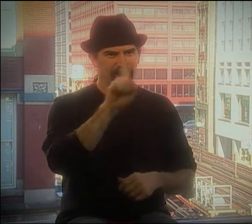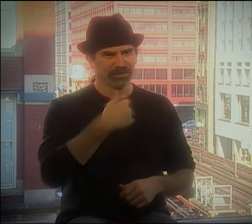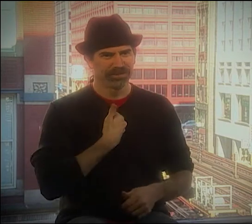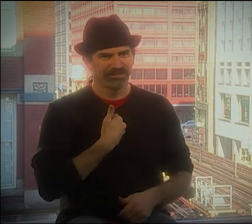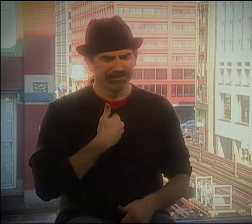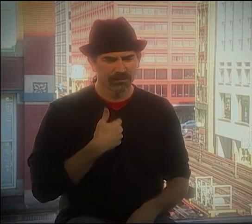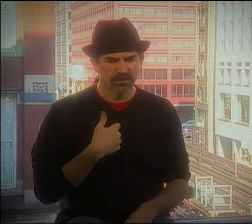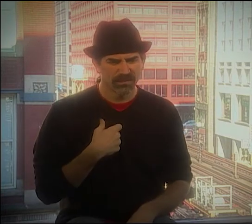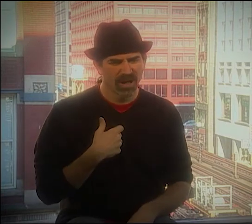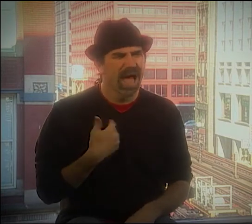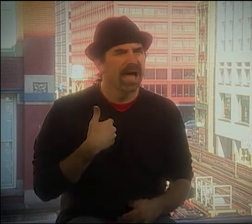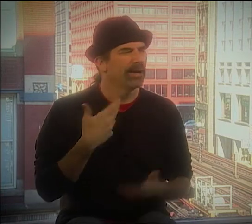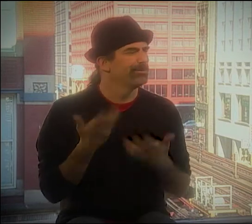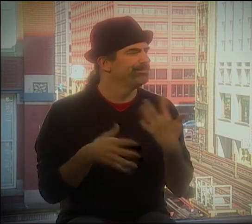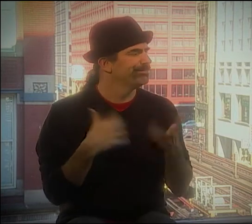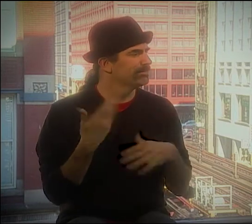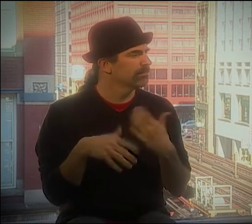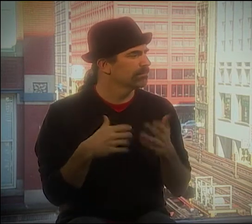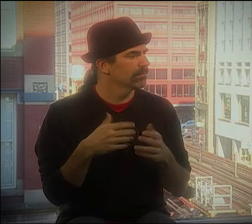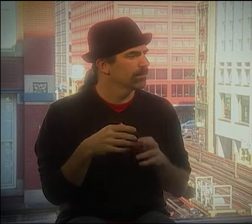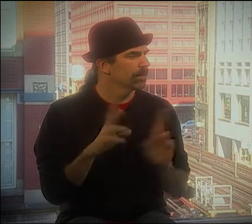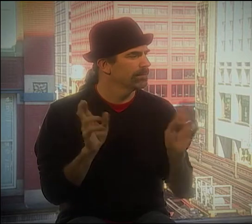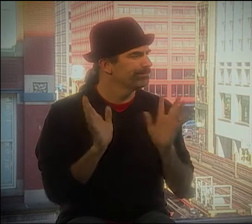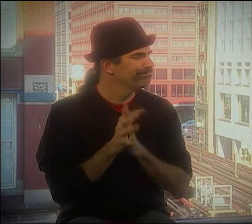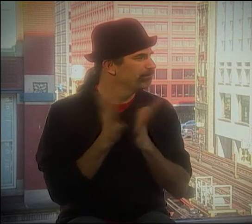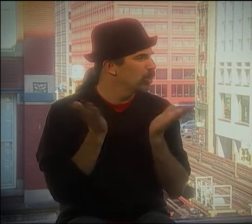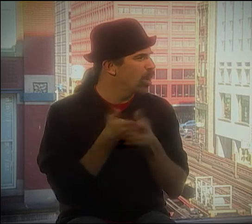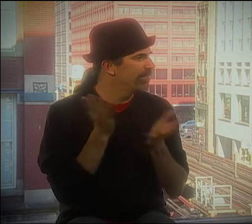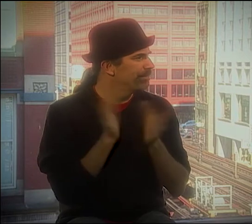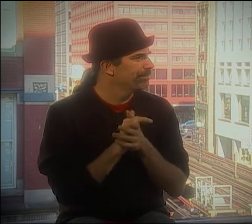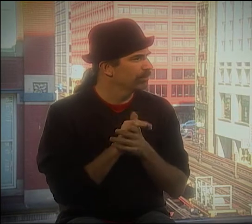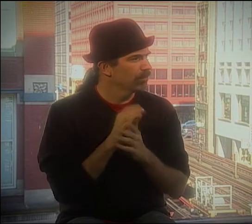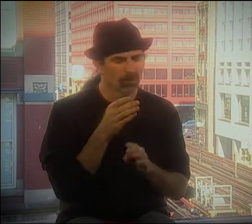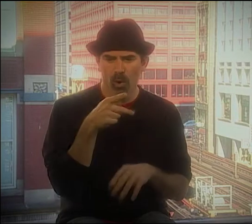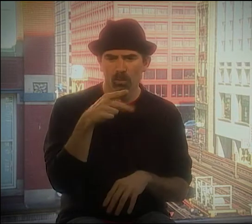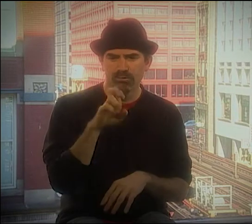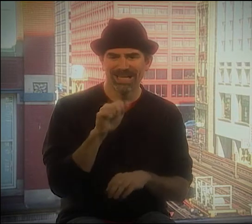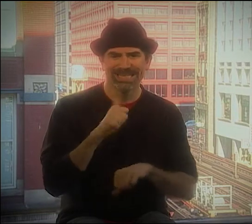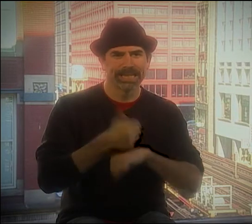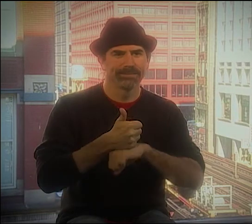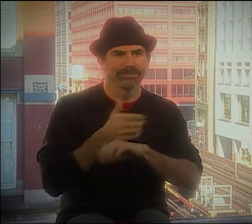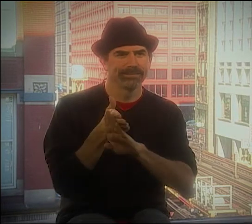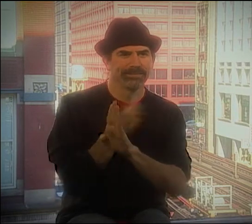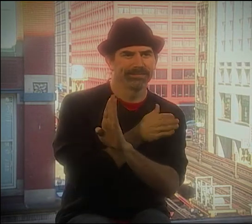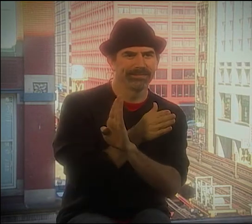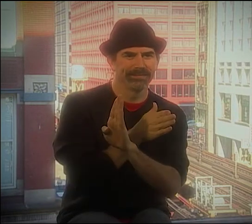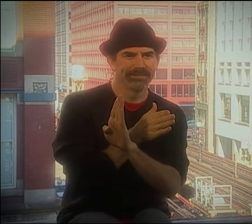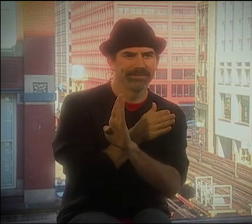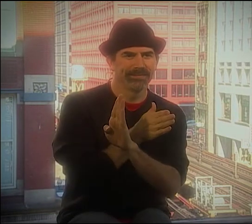PEOPLE OFTEN ASK THAT QUESTION, OR OFTEN I ASK MYSELF...